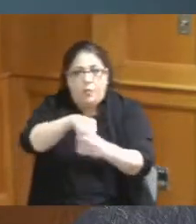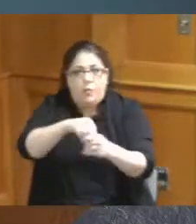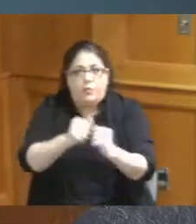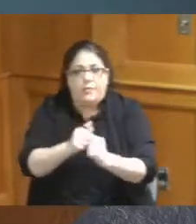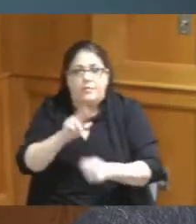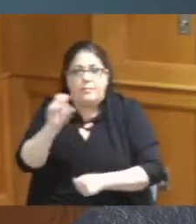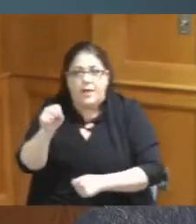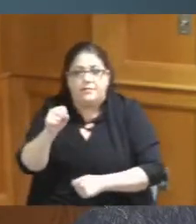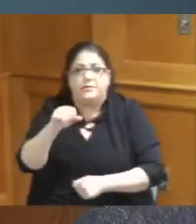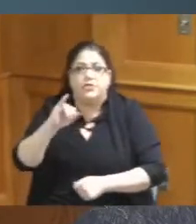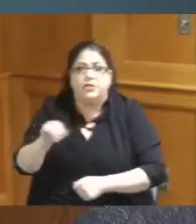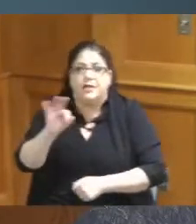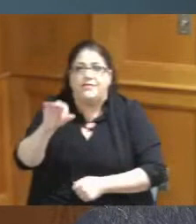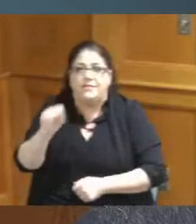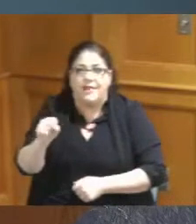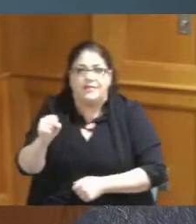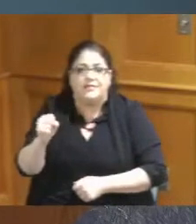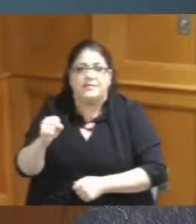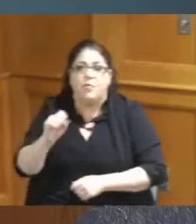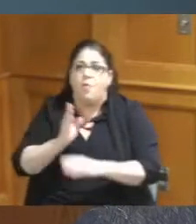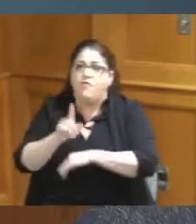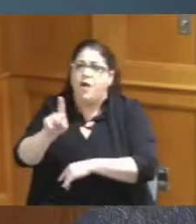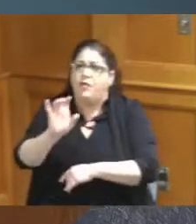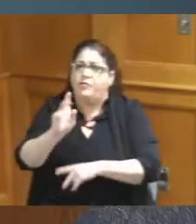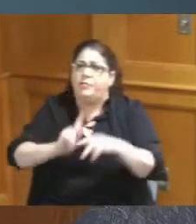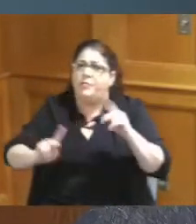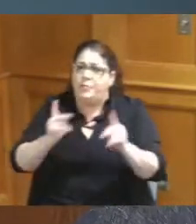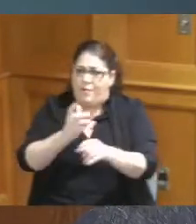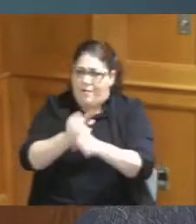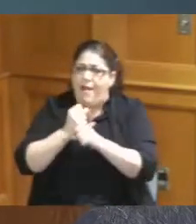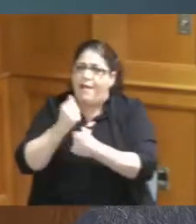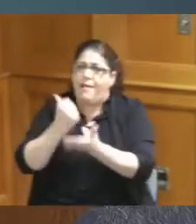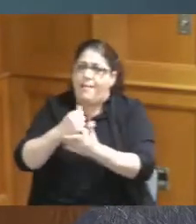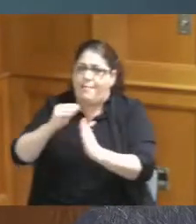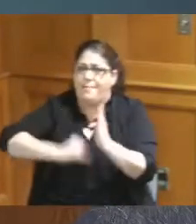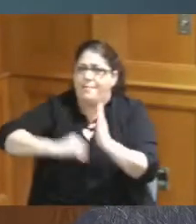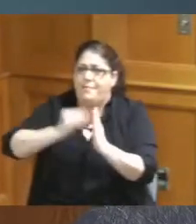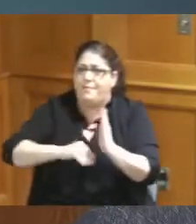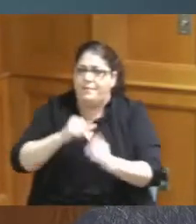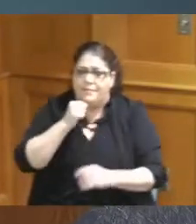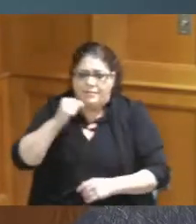and Family Services was out there I think over 100 people got help I saw there was someone out